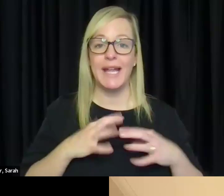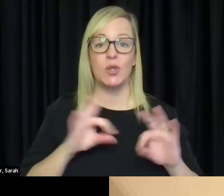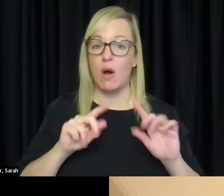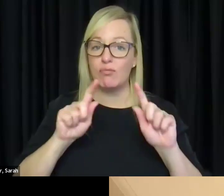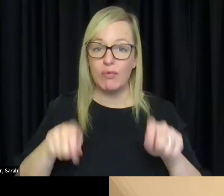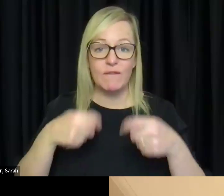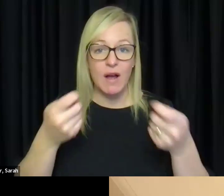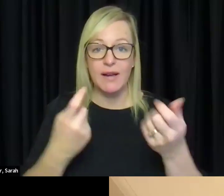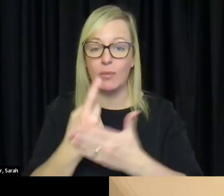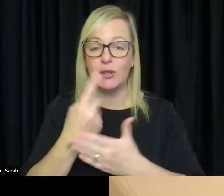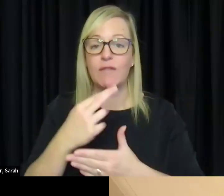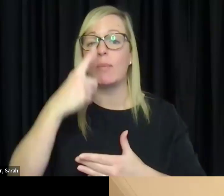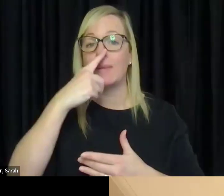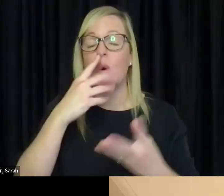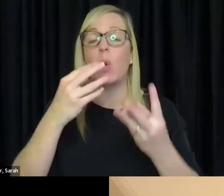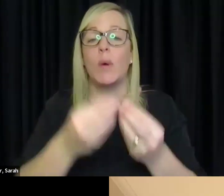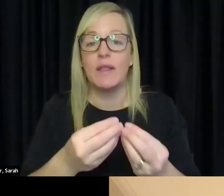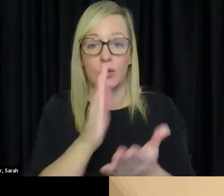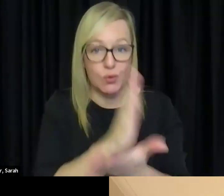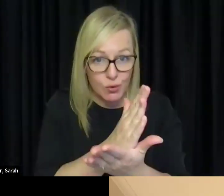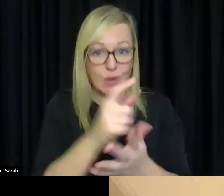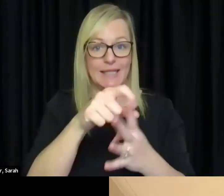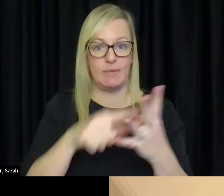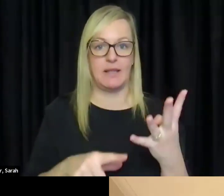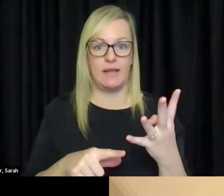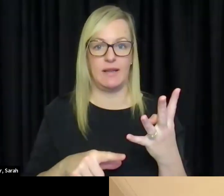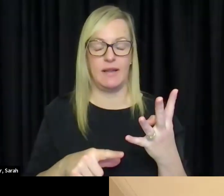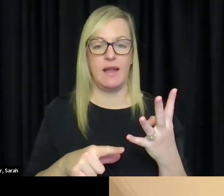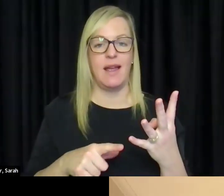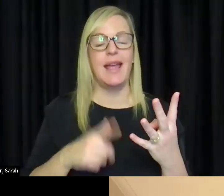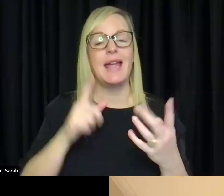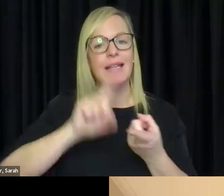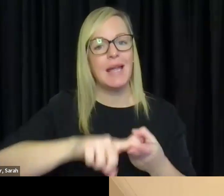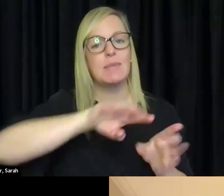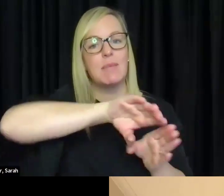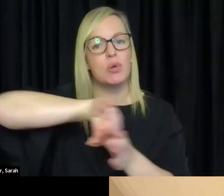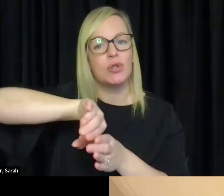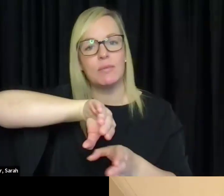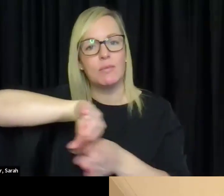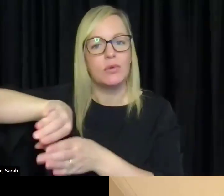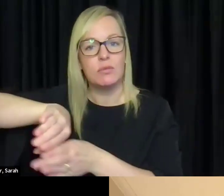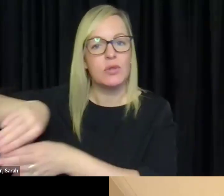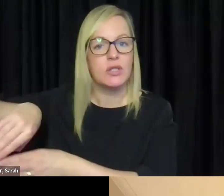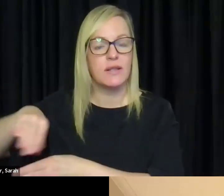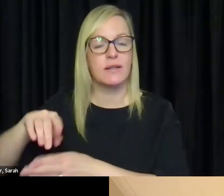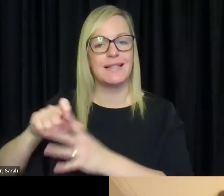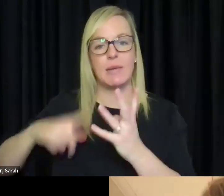people with disability then that just kind of keeps pushing us out and if we don't get those